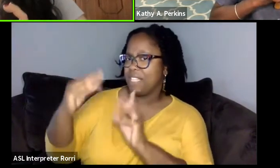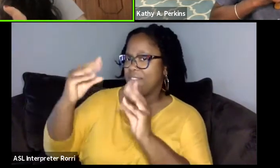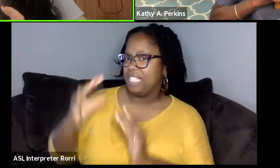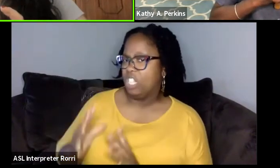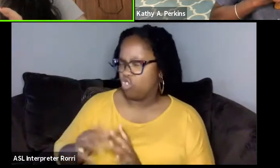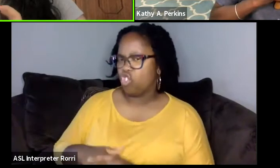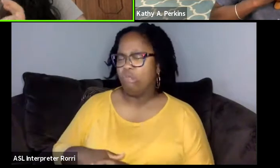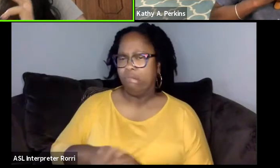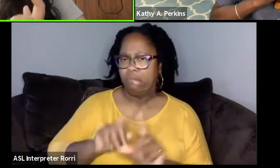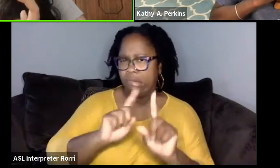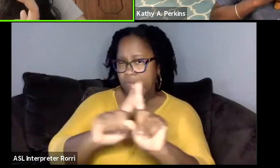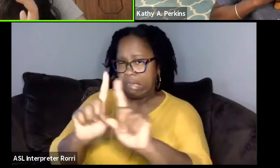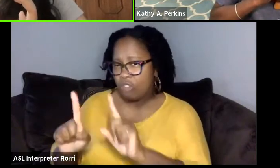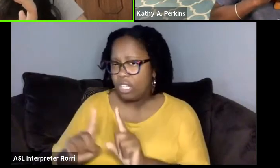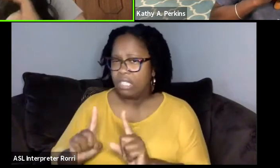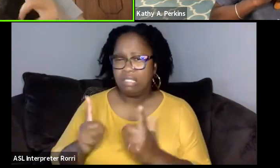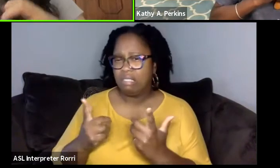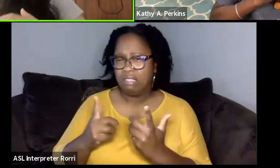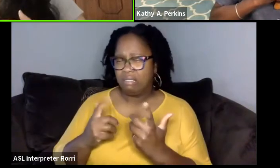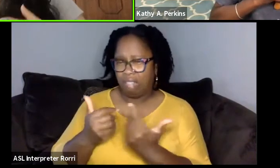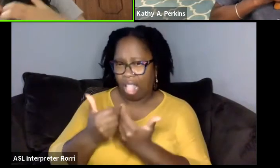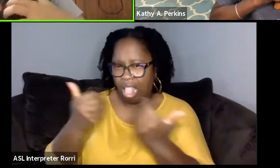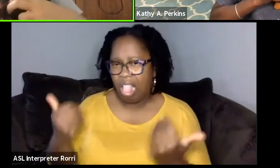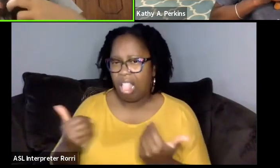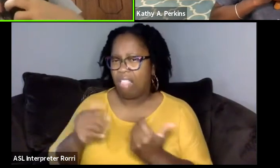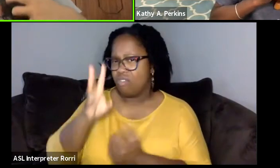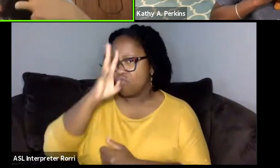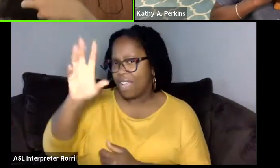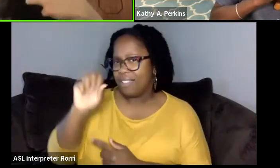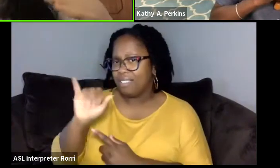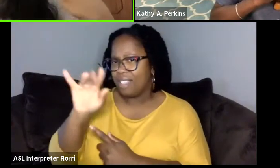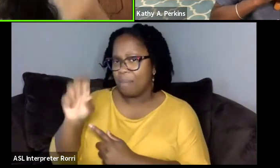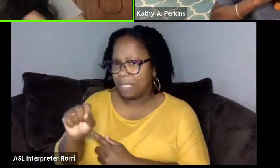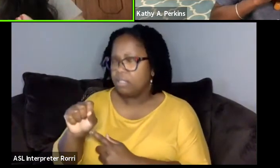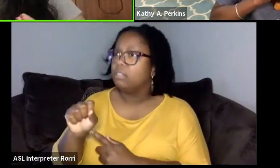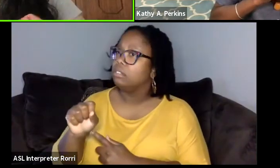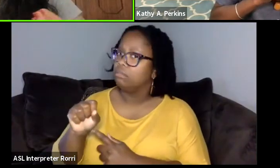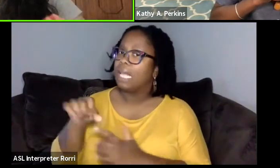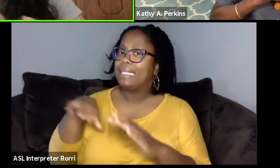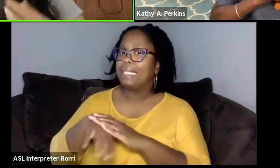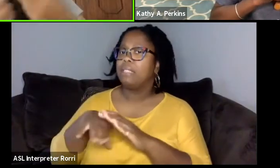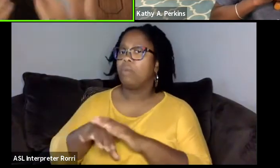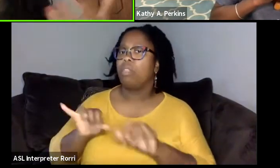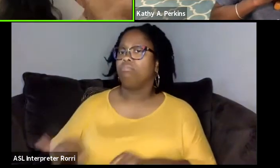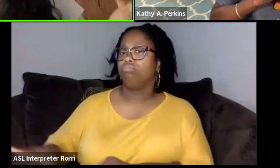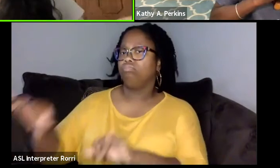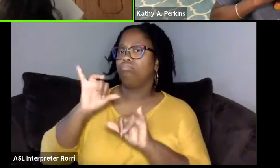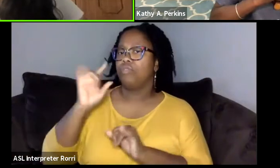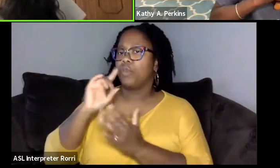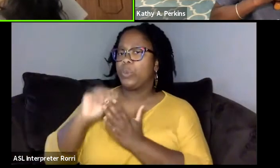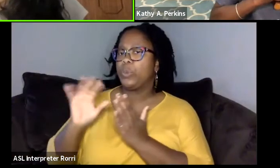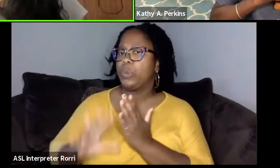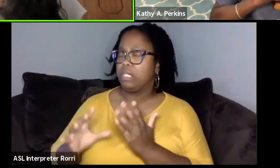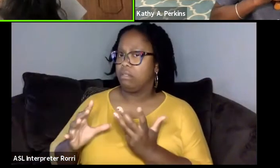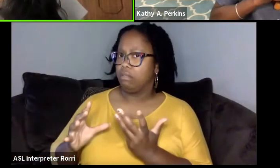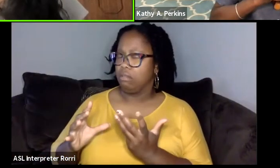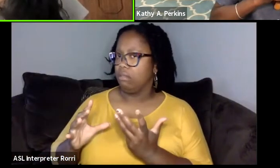How did you craft a syllabus that was universally accessible to students coming from, what I assume, are different walks of life